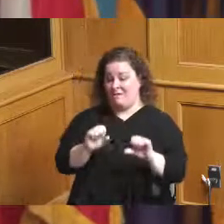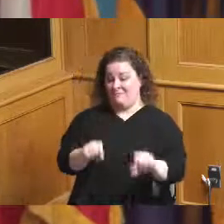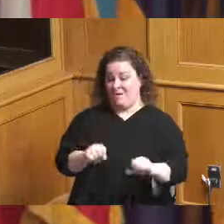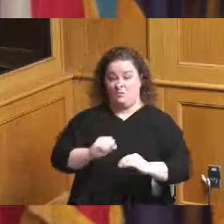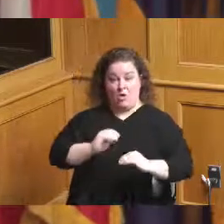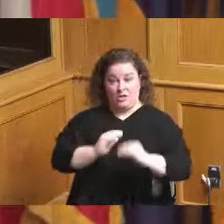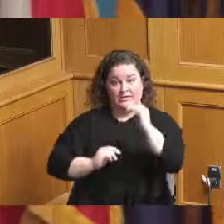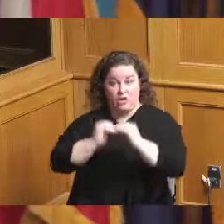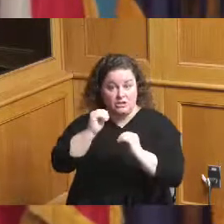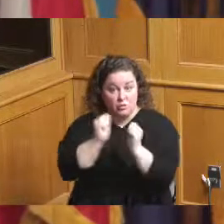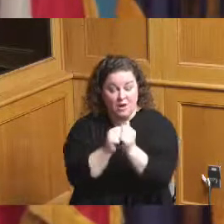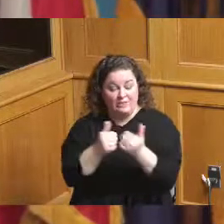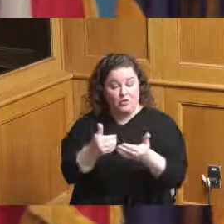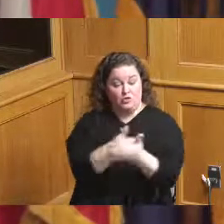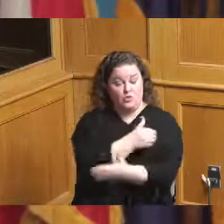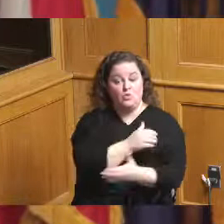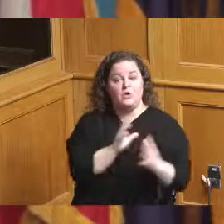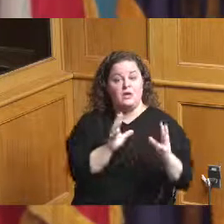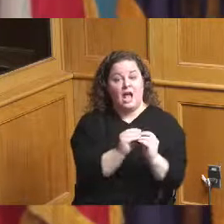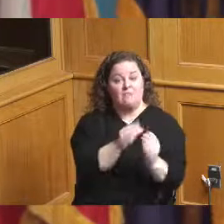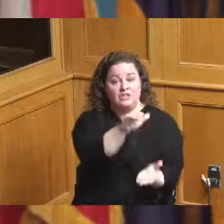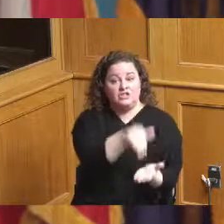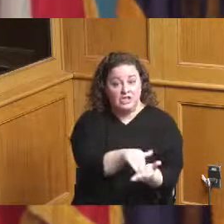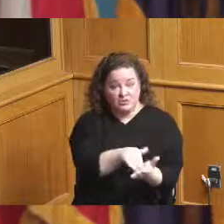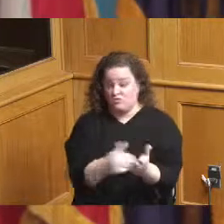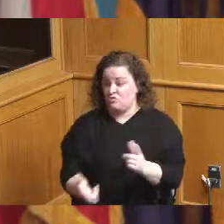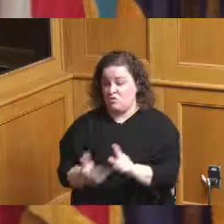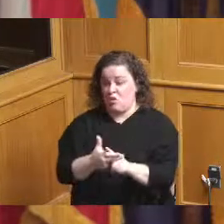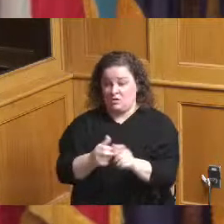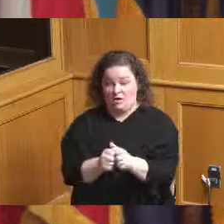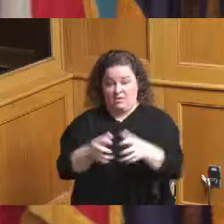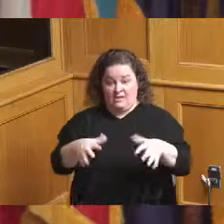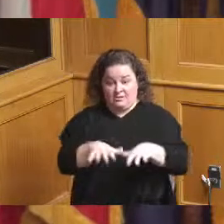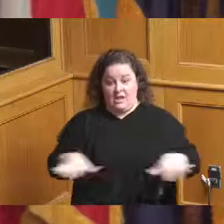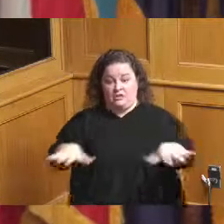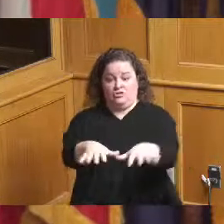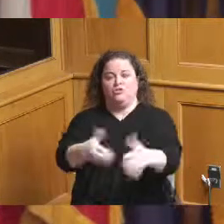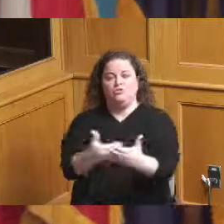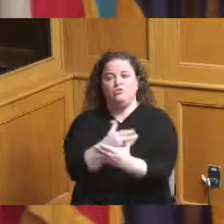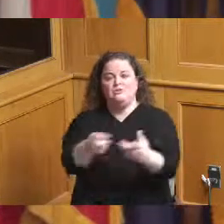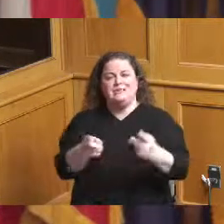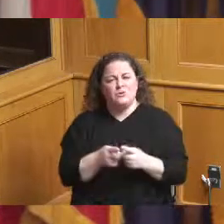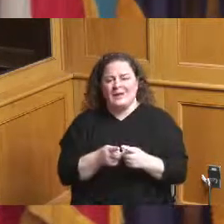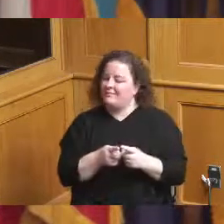center hotel convention expansion a new district around the convention center all of which require